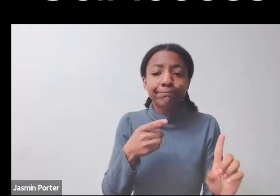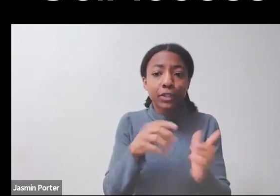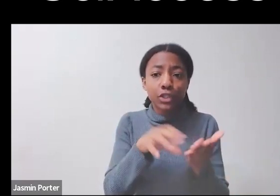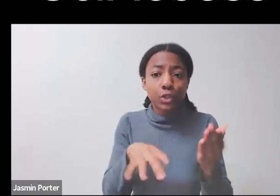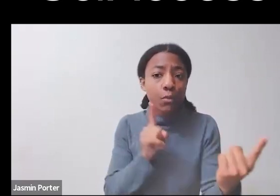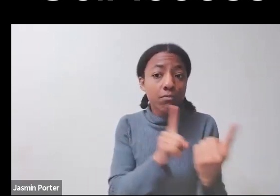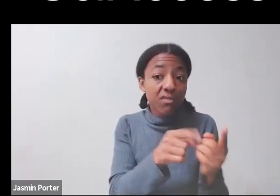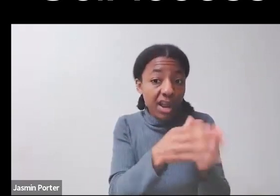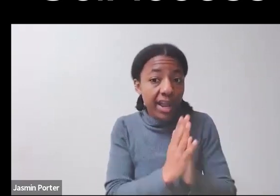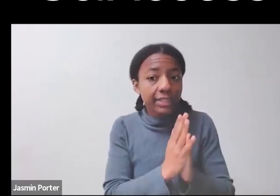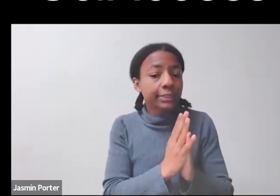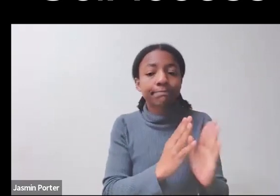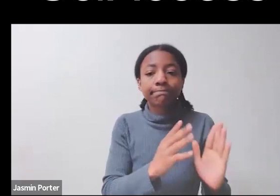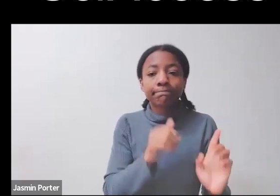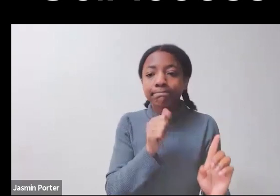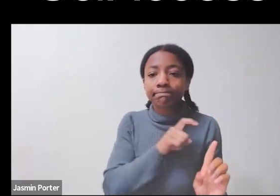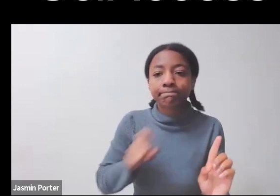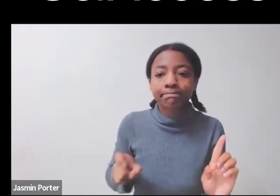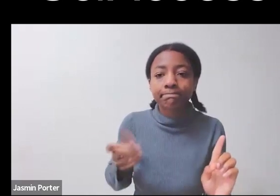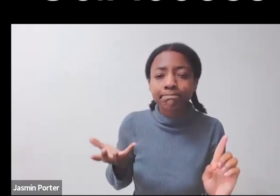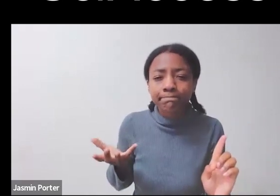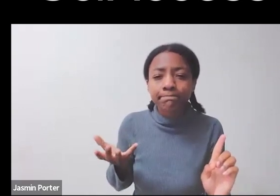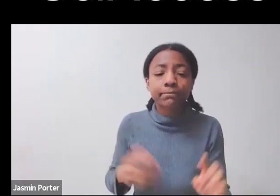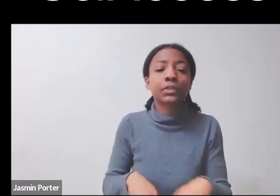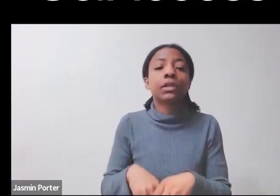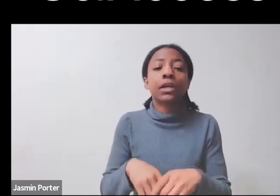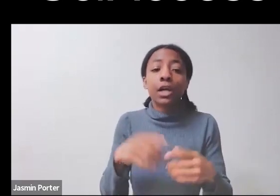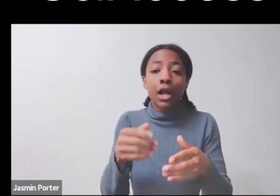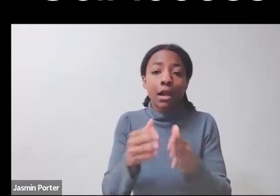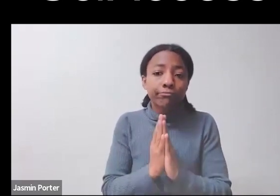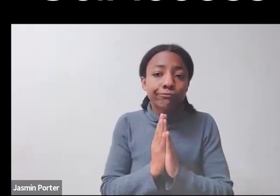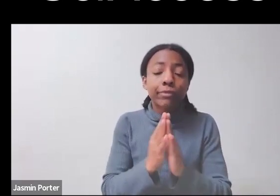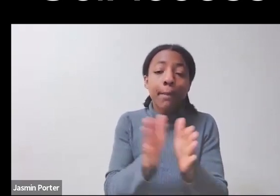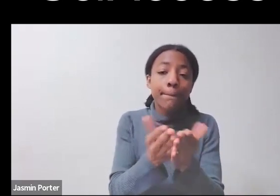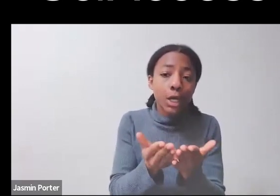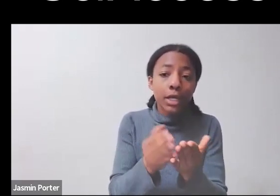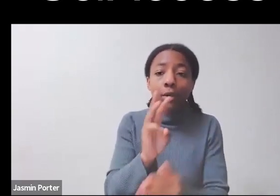handouts, websites, databases, and computer applications, many of which were tied